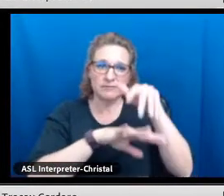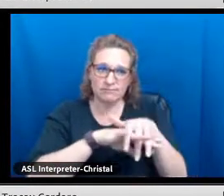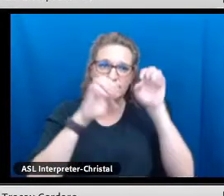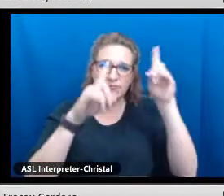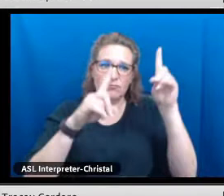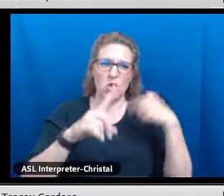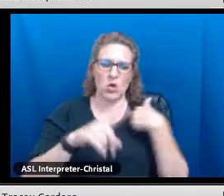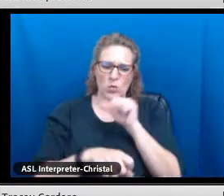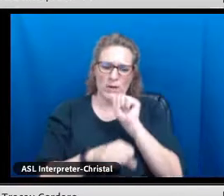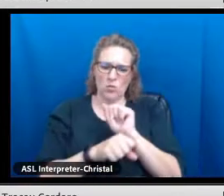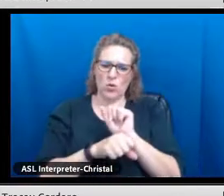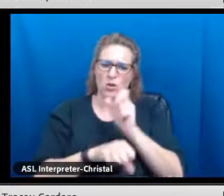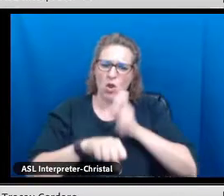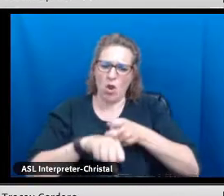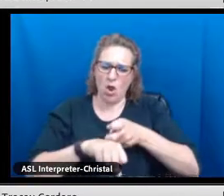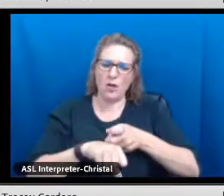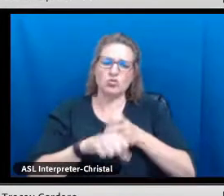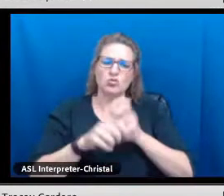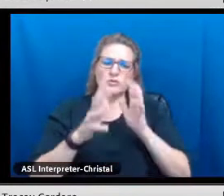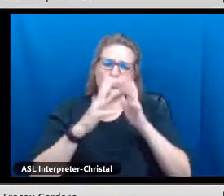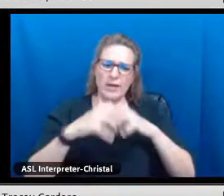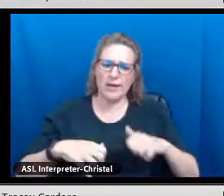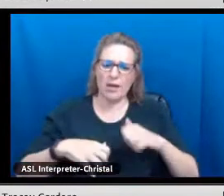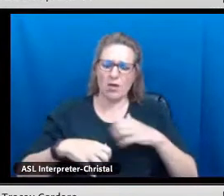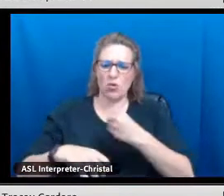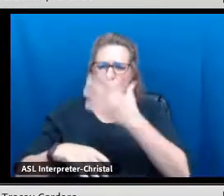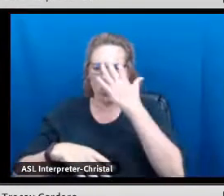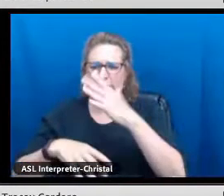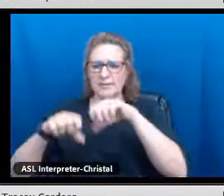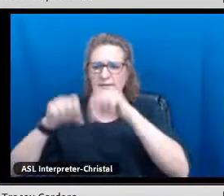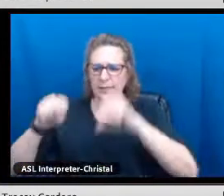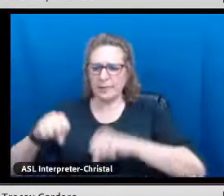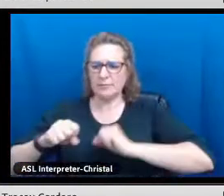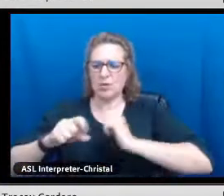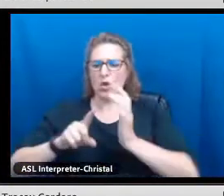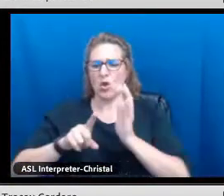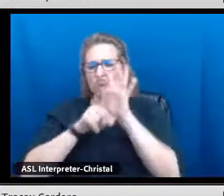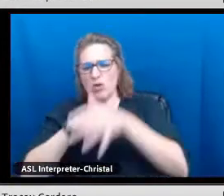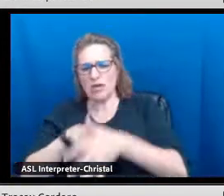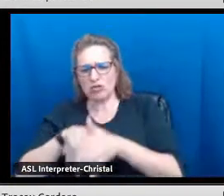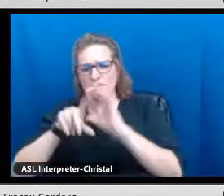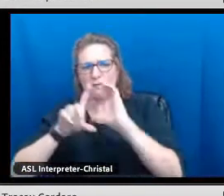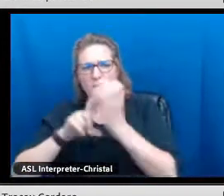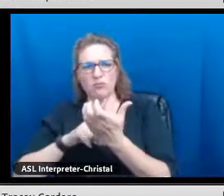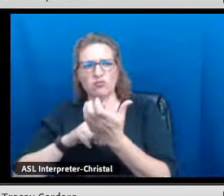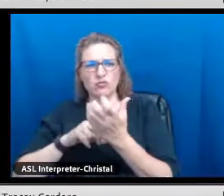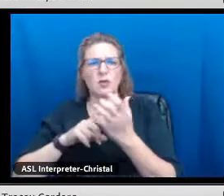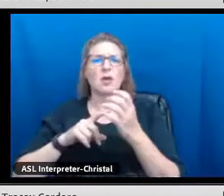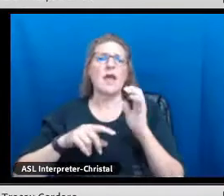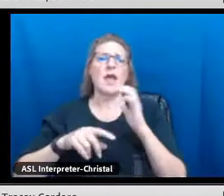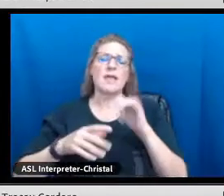We work really hard to disrupt and dismantle systems of white supremacy culture in indigenous